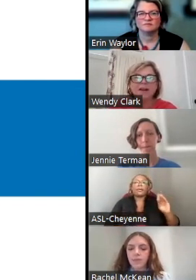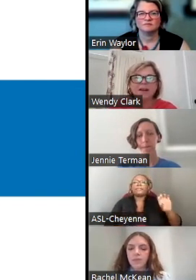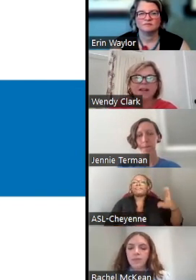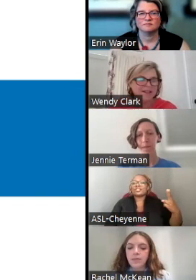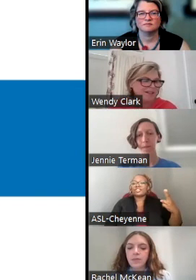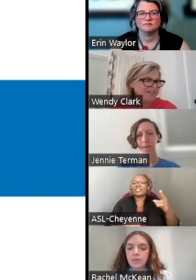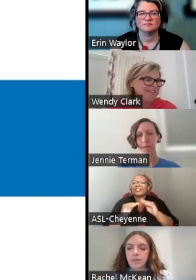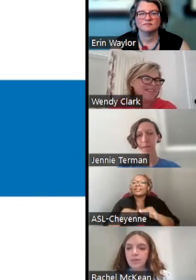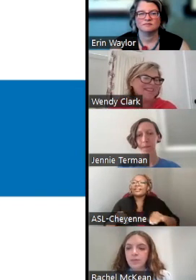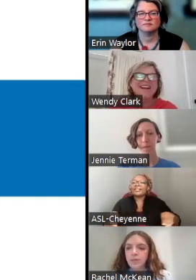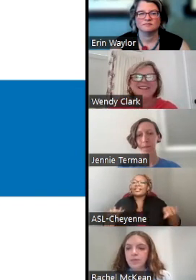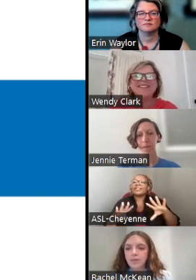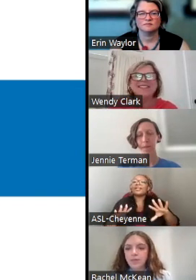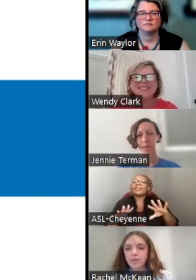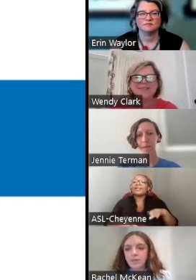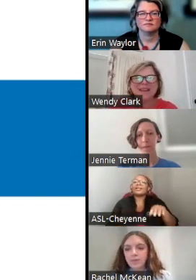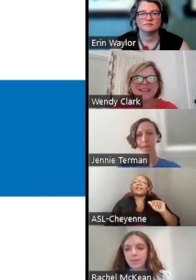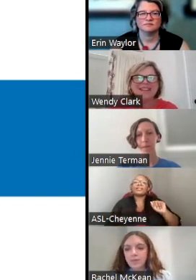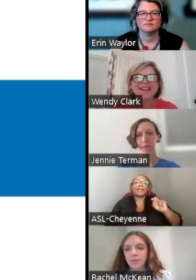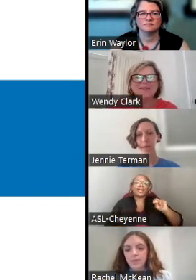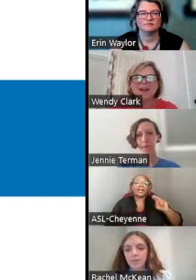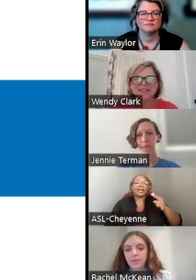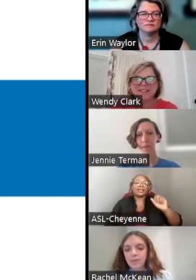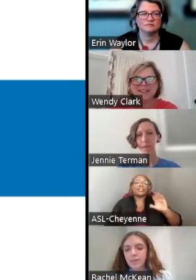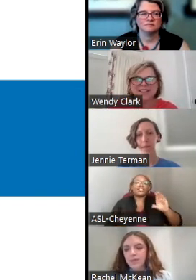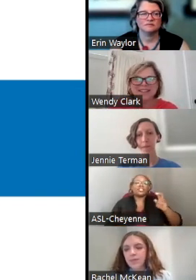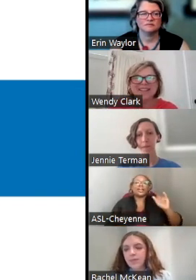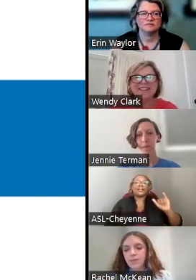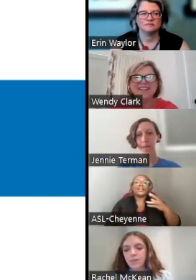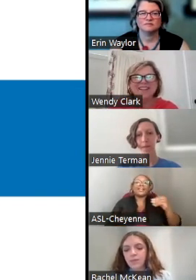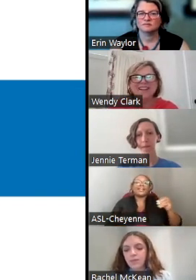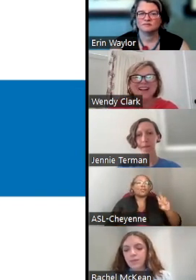THE, OF THE ANISHINAABEK AND THE WYANDOT.